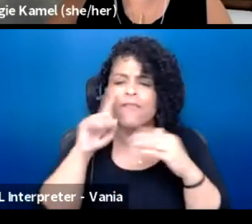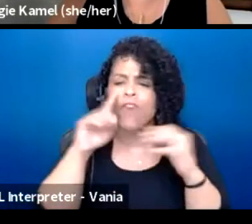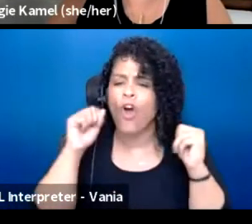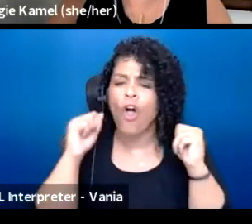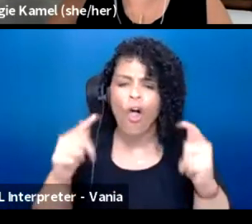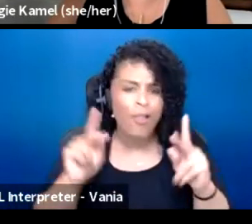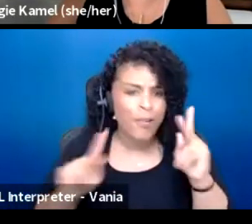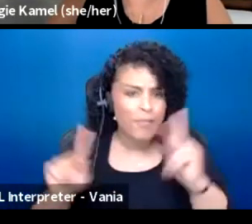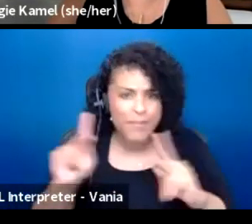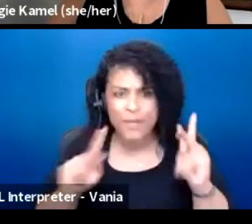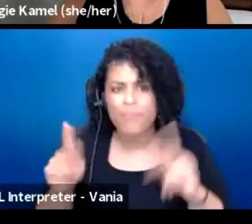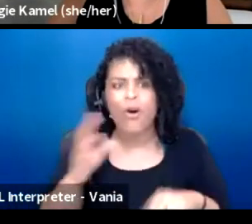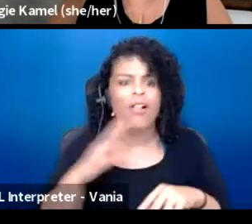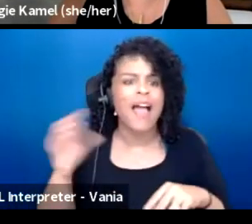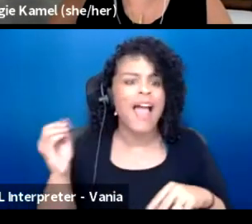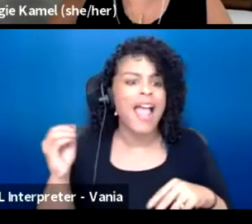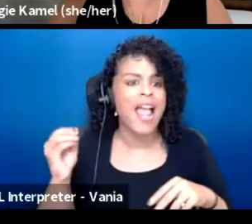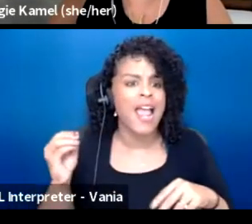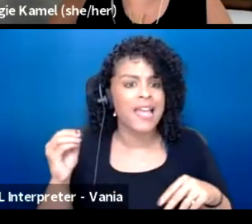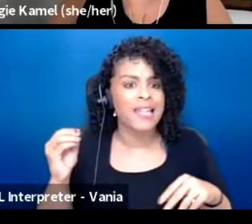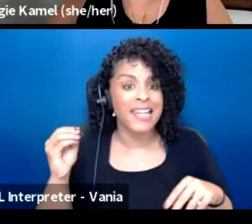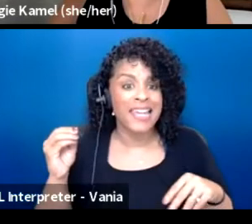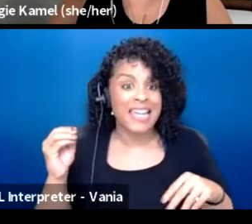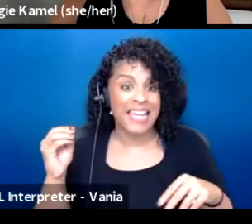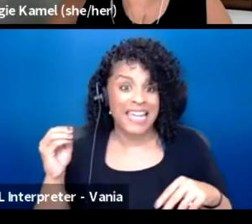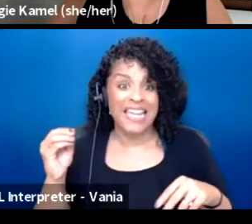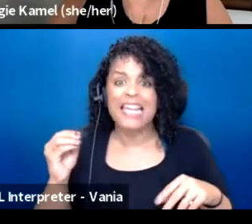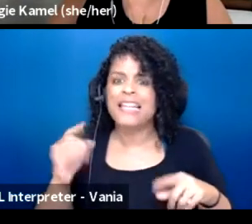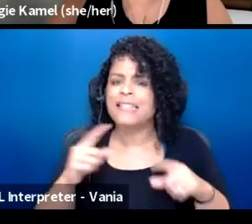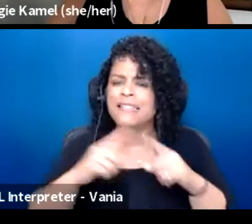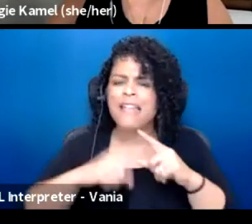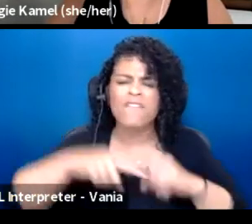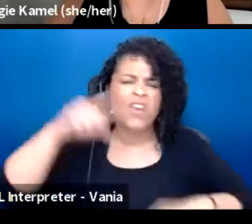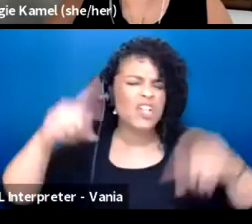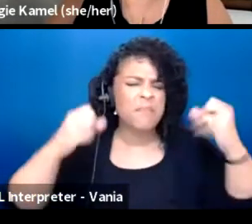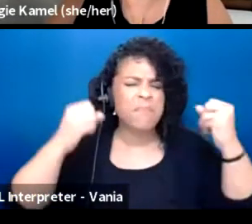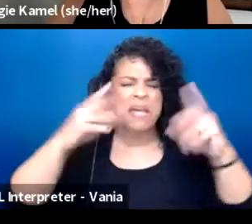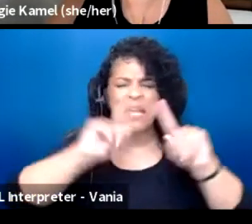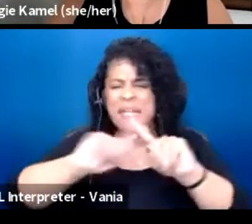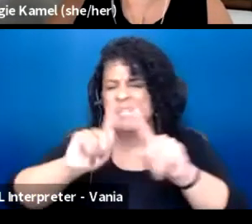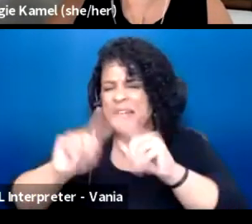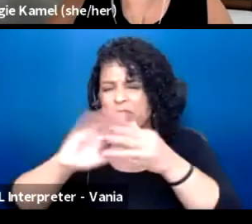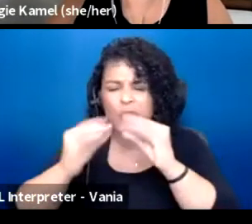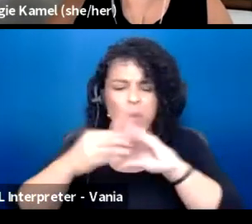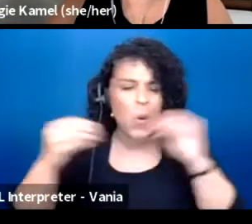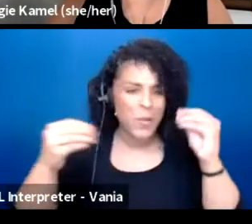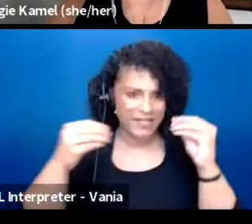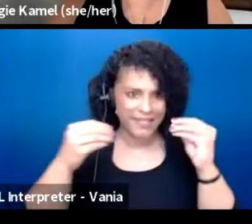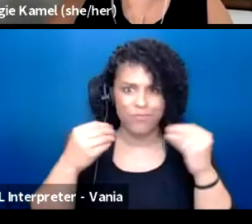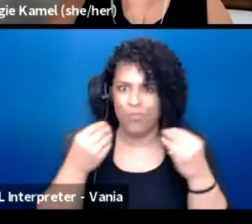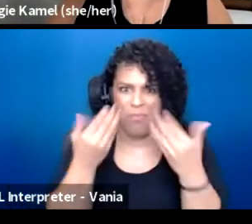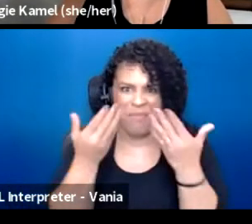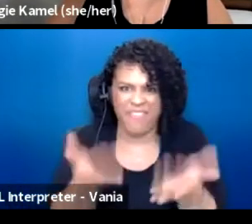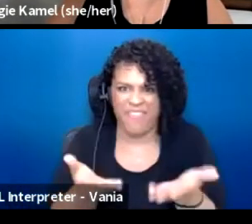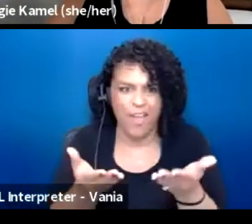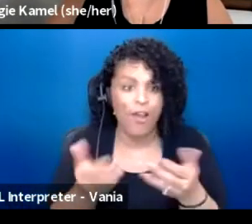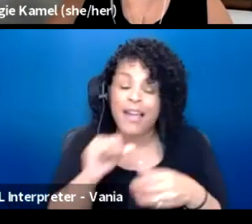And that diversity of stories would be available. And that it doesn't all happen necessarily